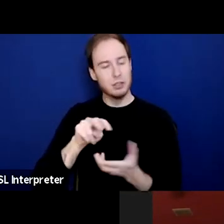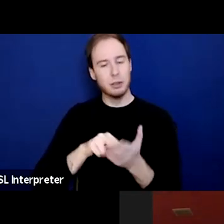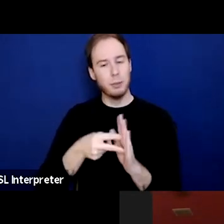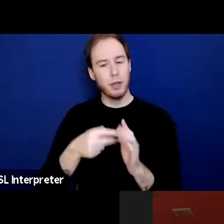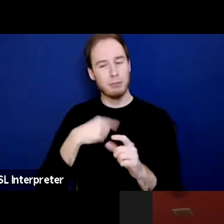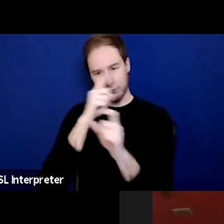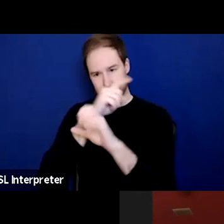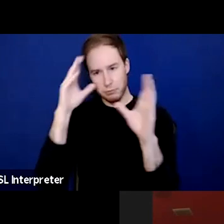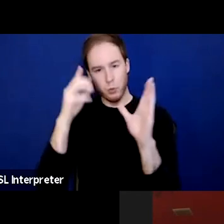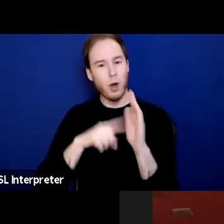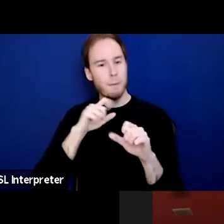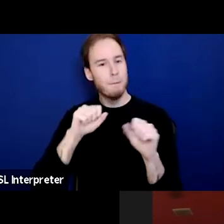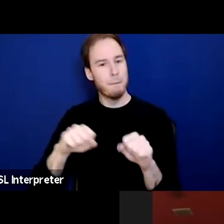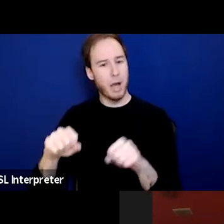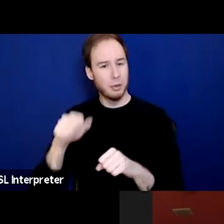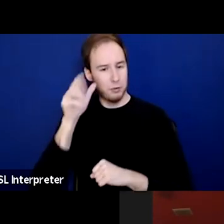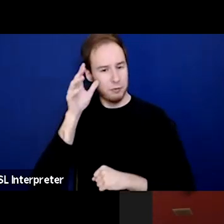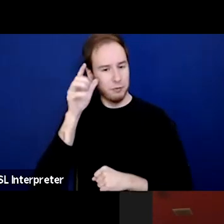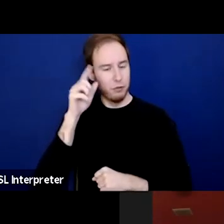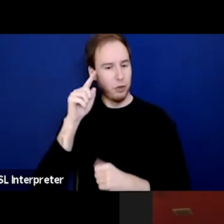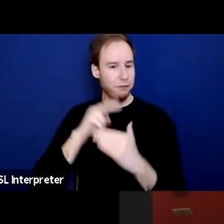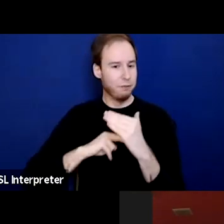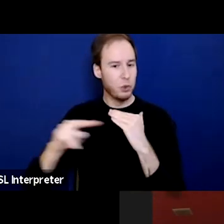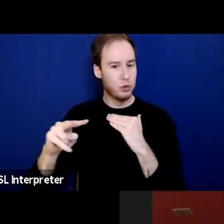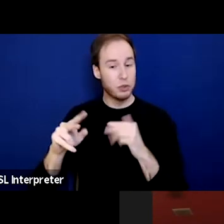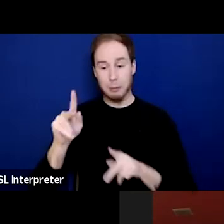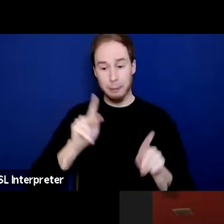I think it was a key part to me that people may have missed with me